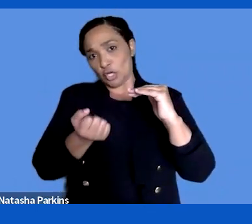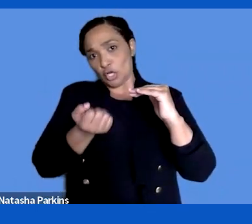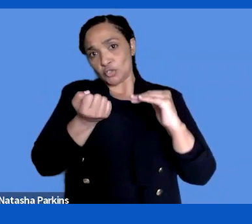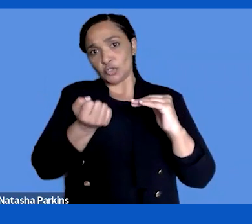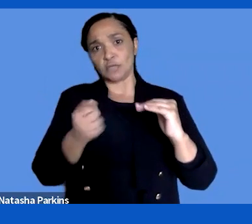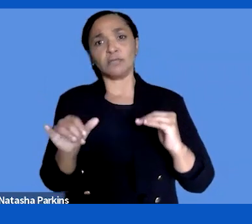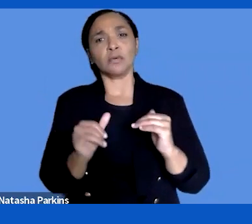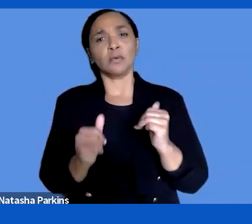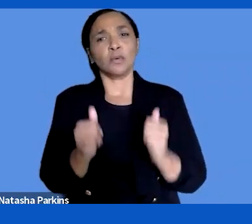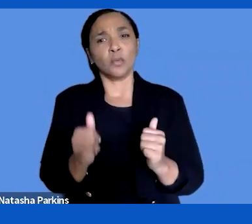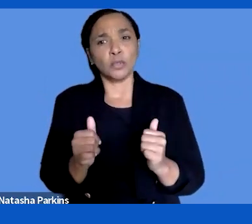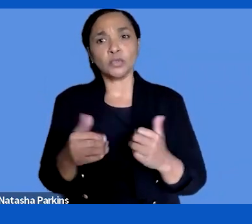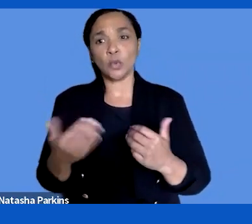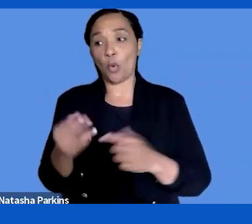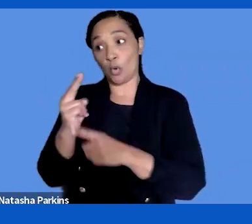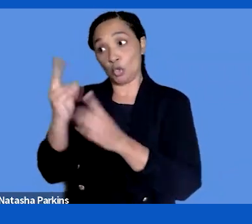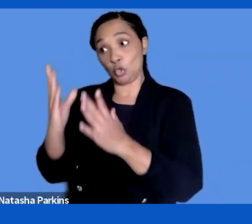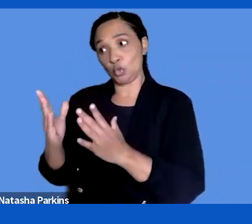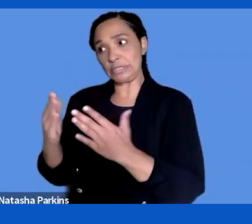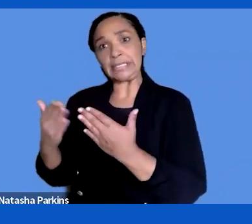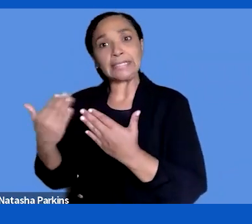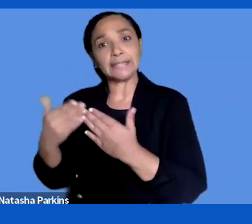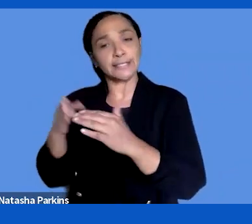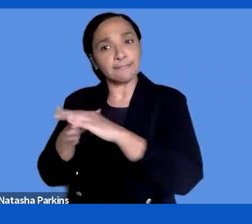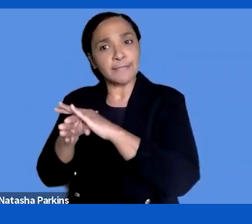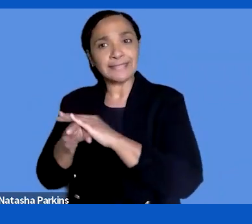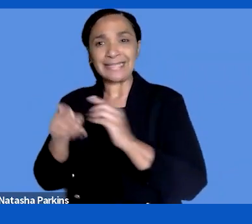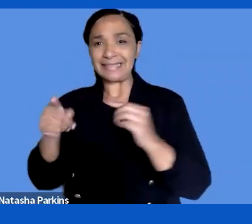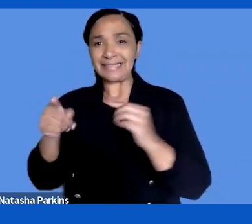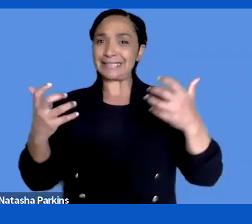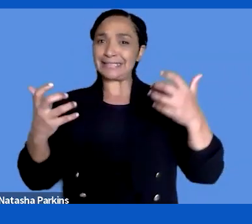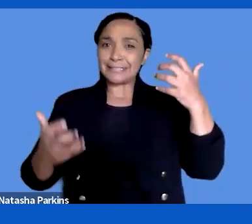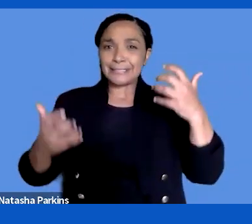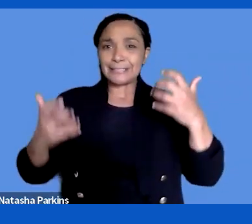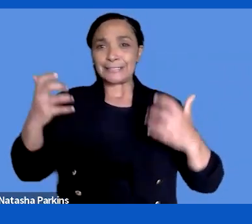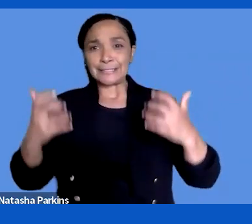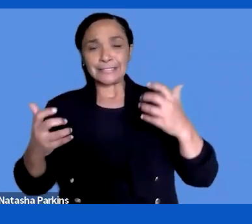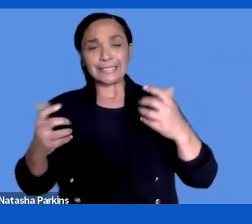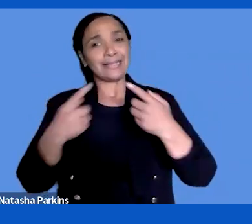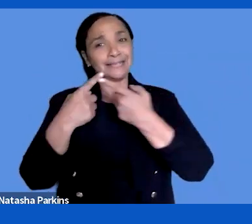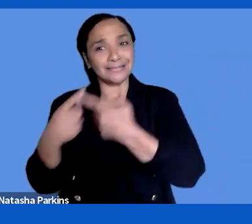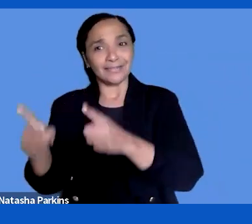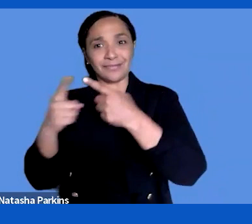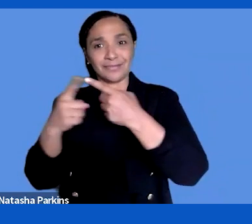example? That is really difficult to define. It is different thing for different users, different